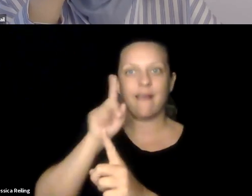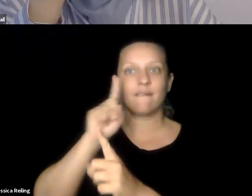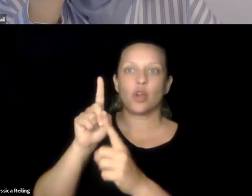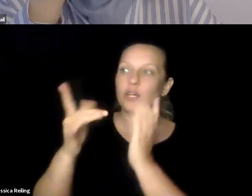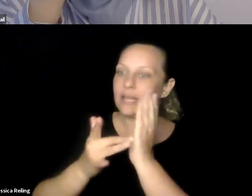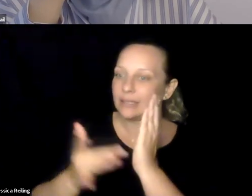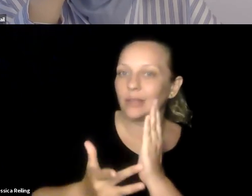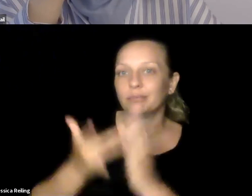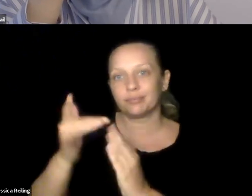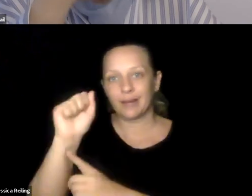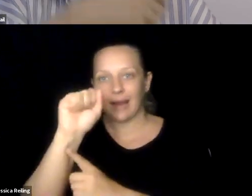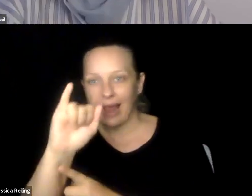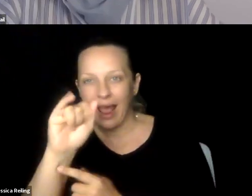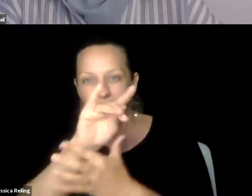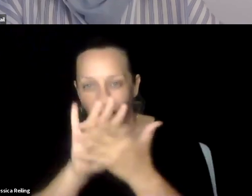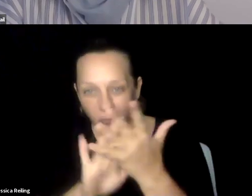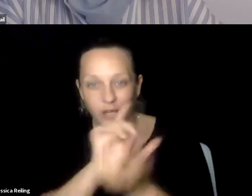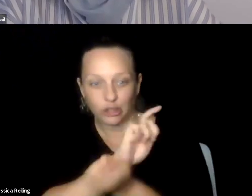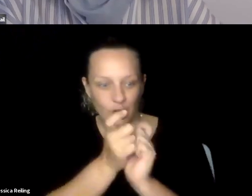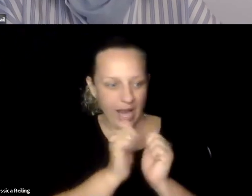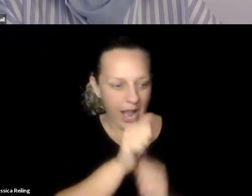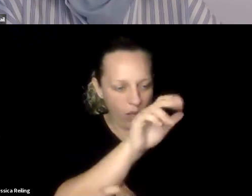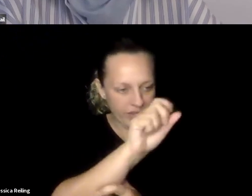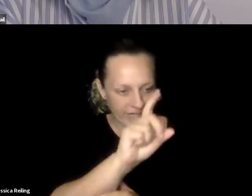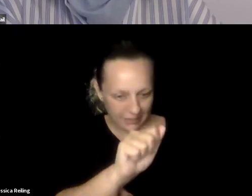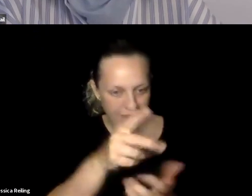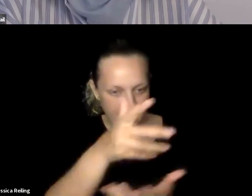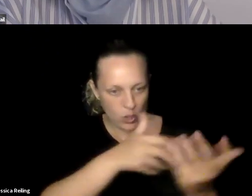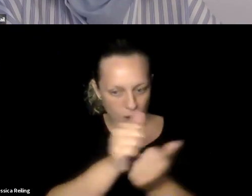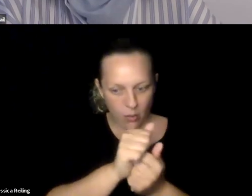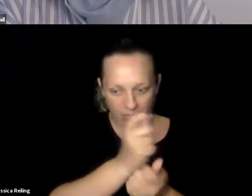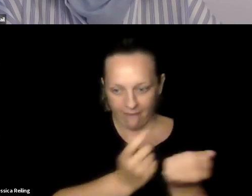digital data and its implications for data-driven services through machine